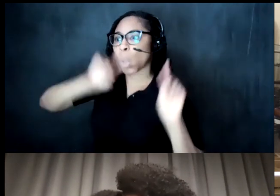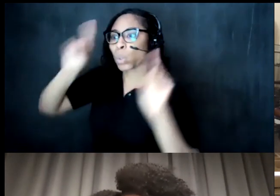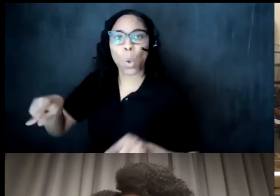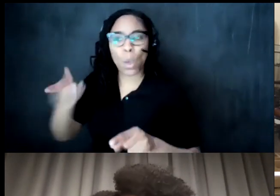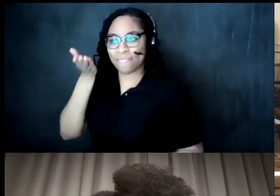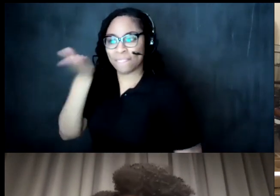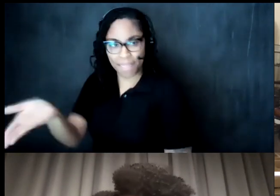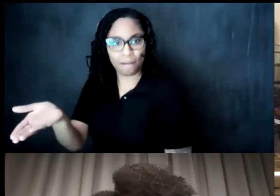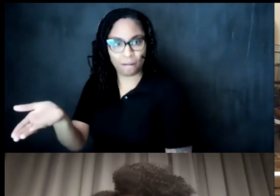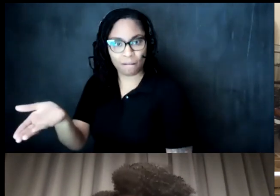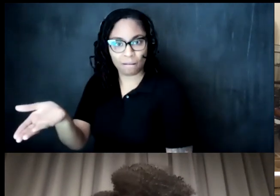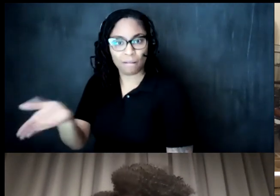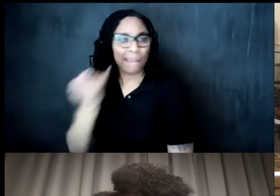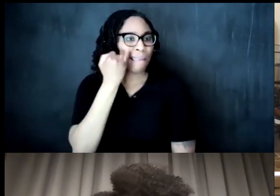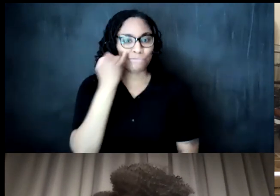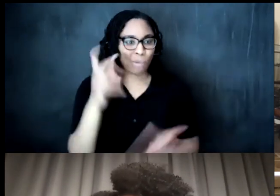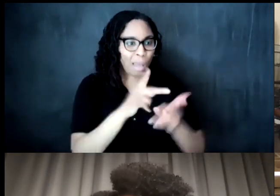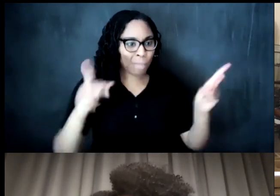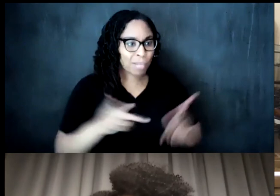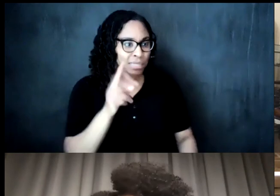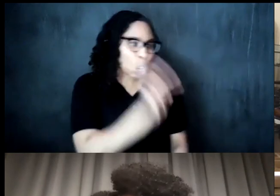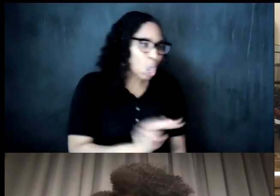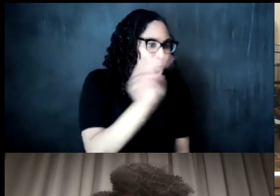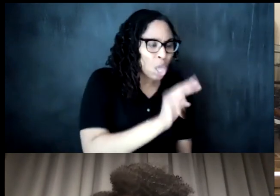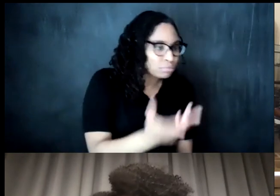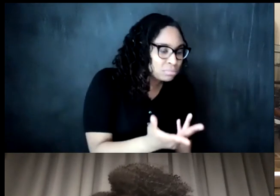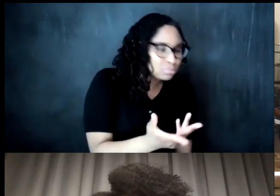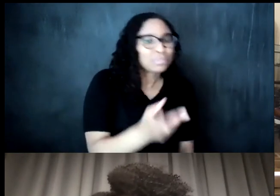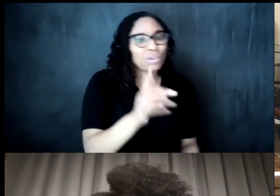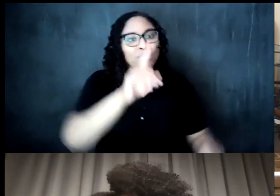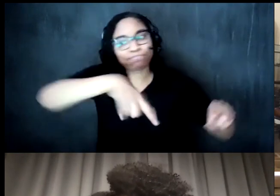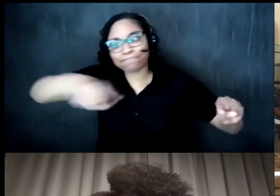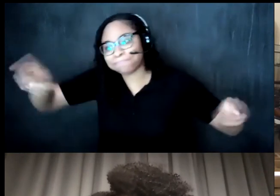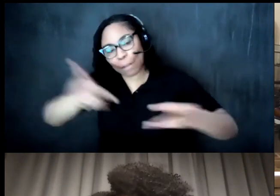so we're you know what what we know is that creative production is happening in all of